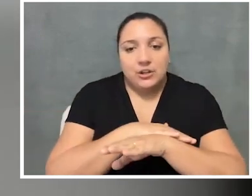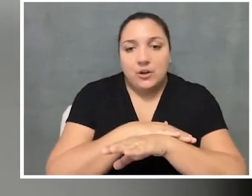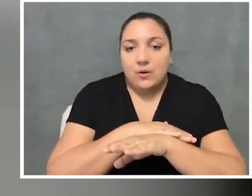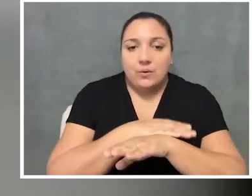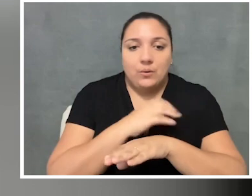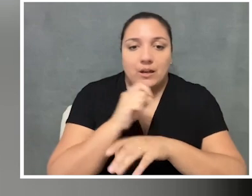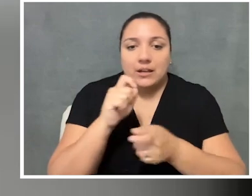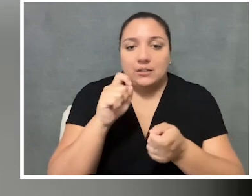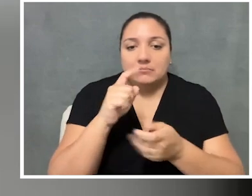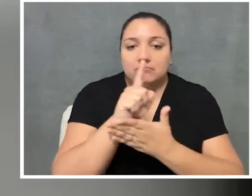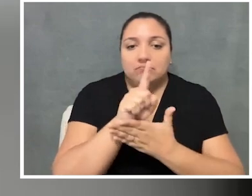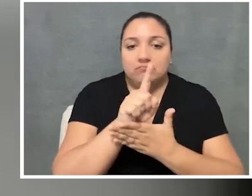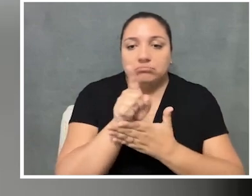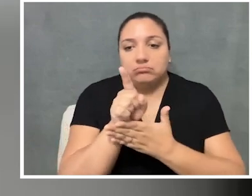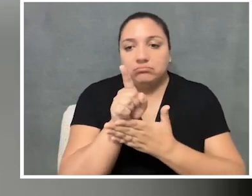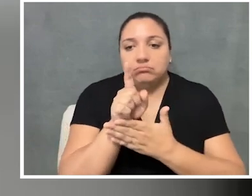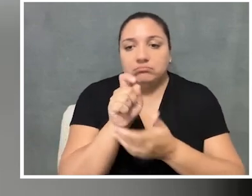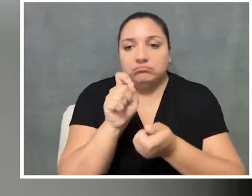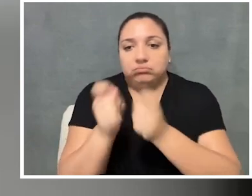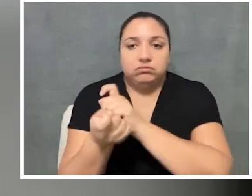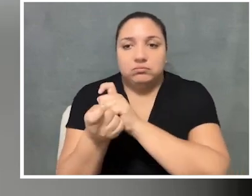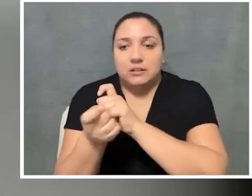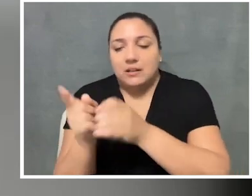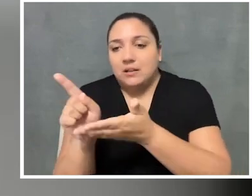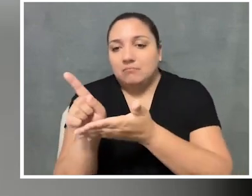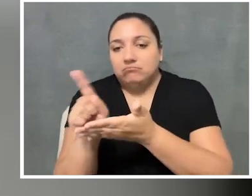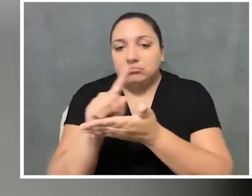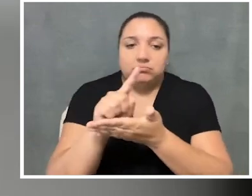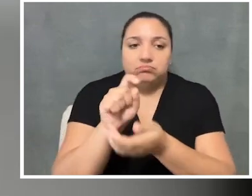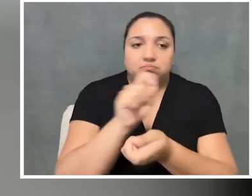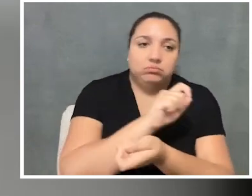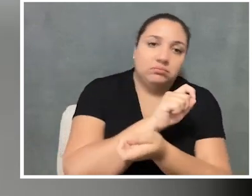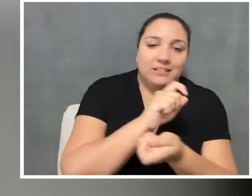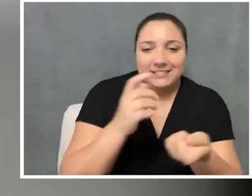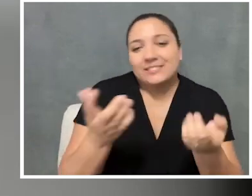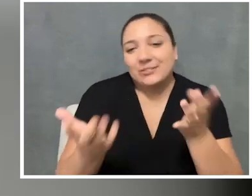shifted a millimeter to one side or the other. But yeah, I think--